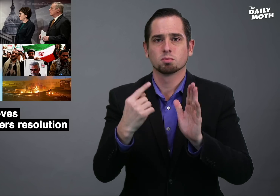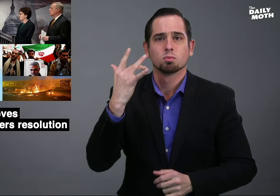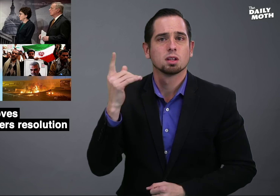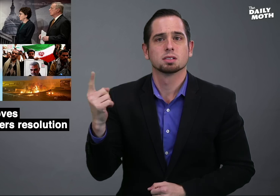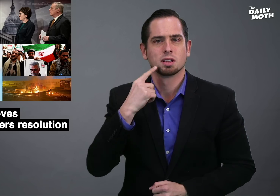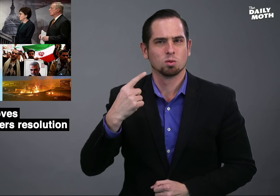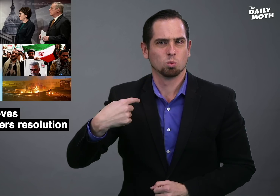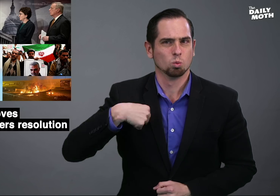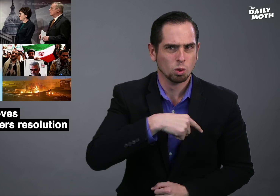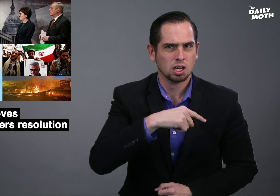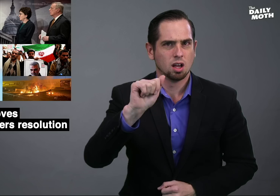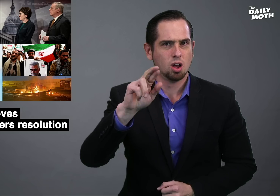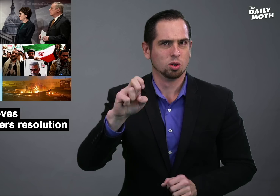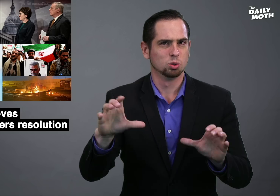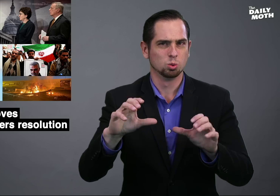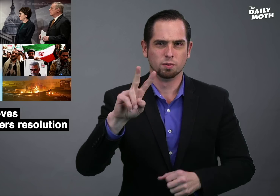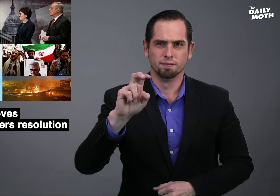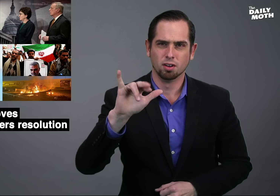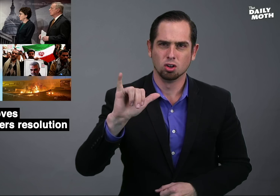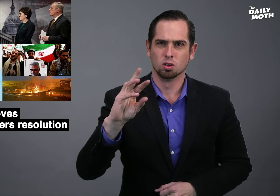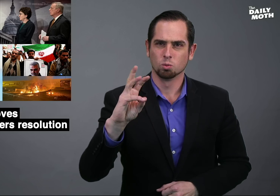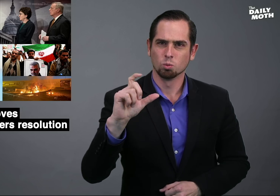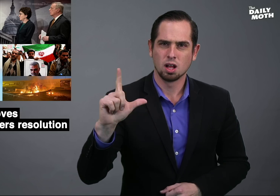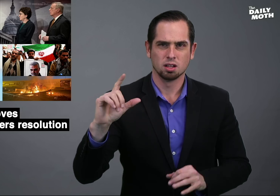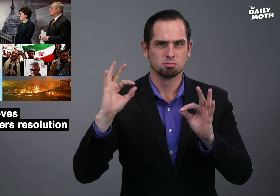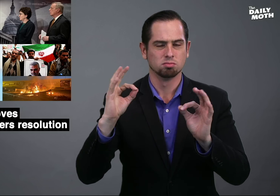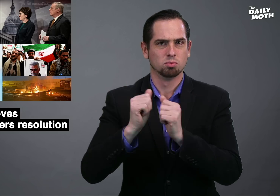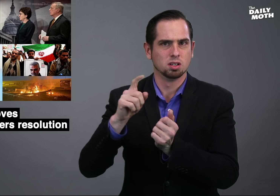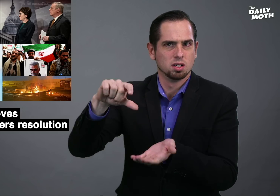the resolution because "we are doing very well with